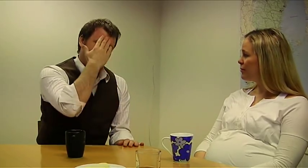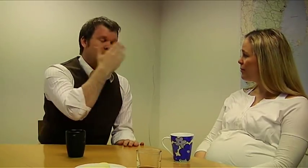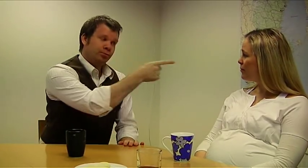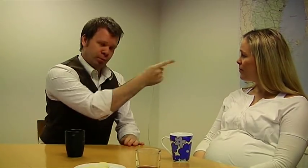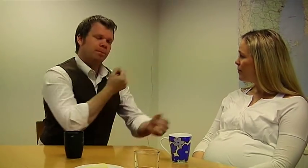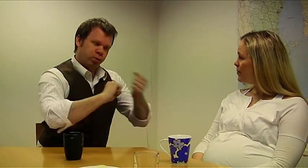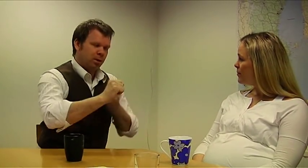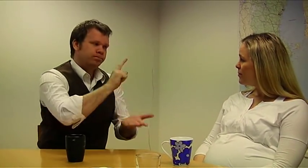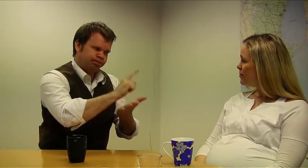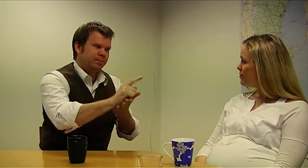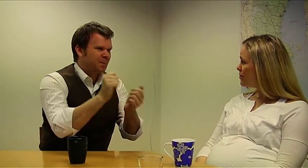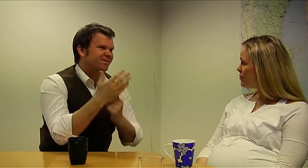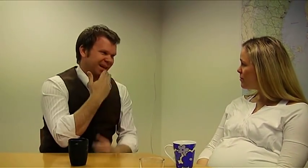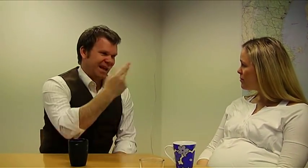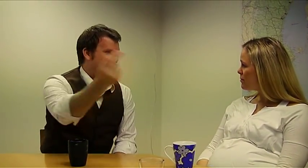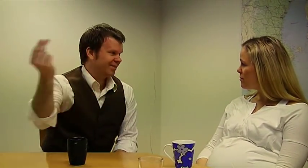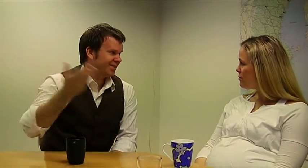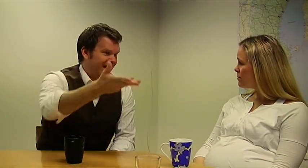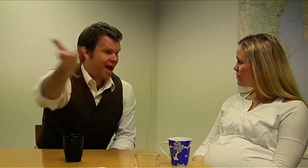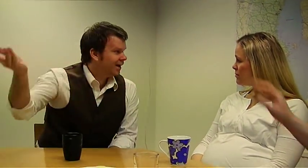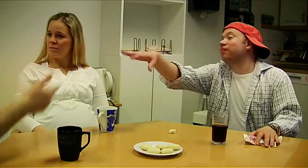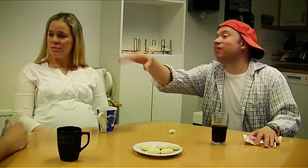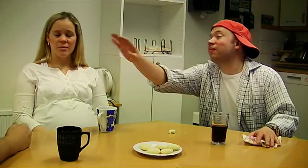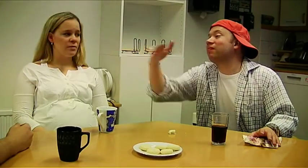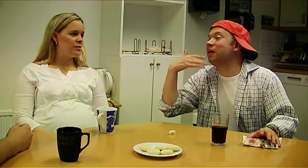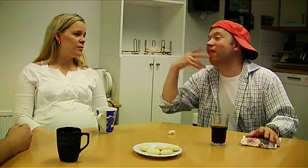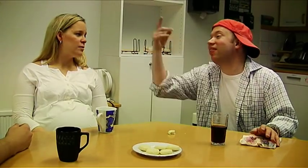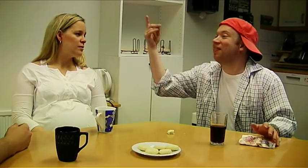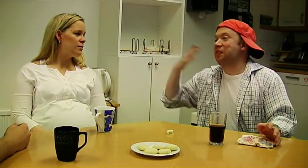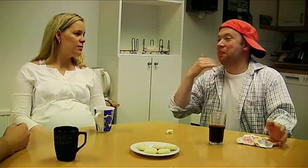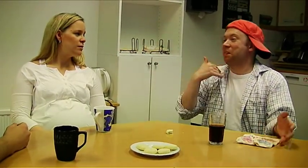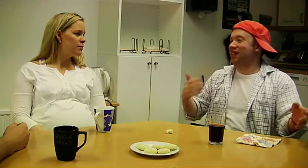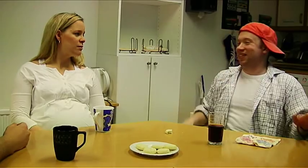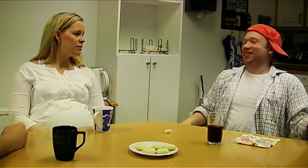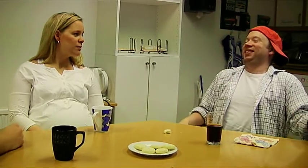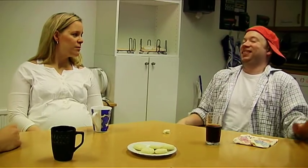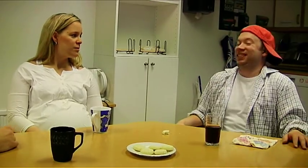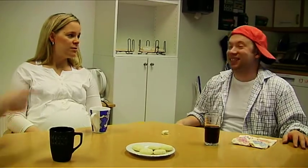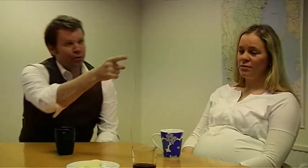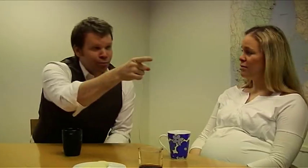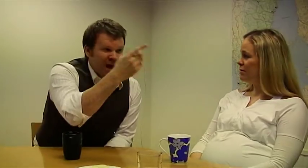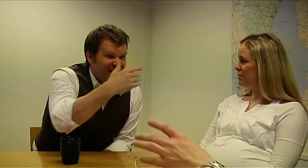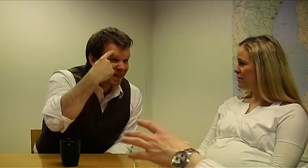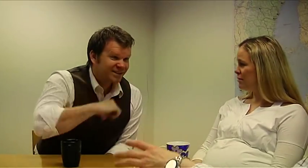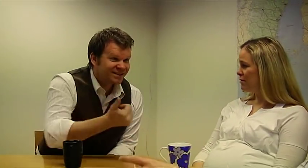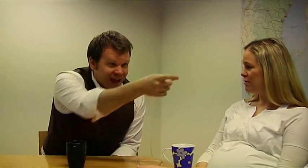are exercising frequently but what about the others? Yes, do others? Can't you think independently?